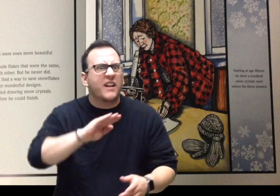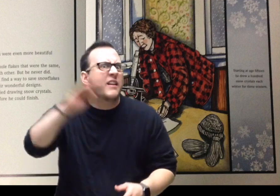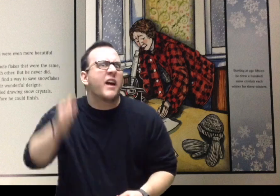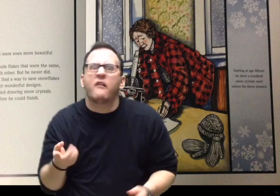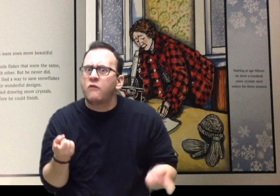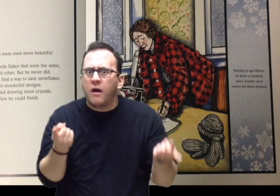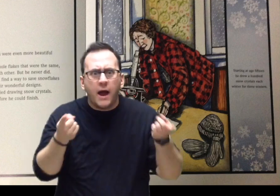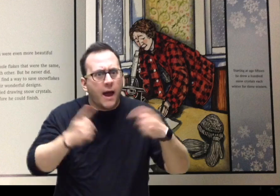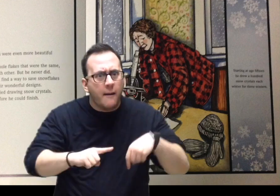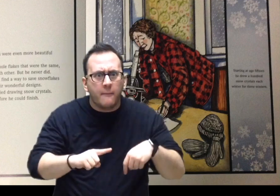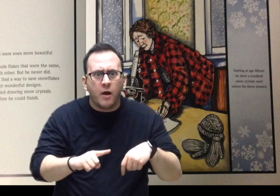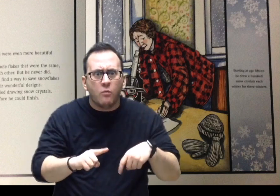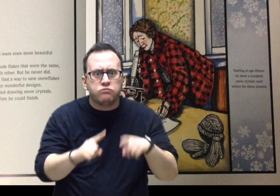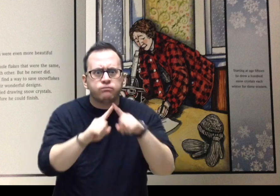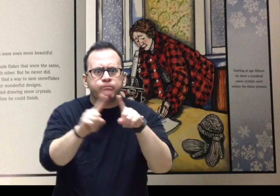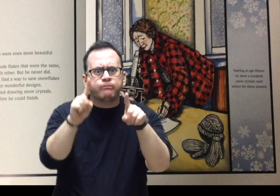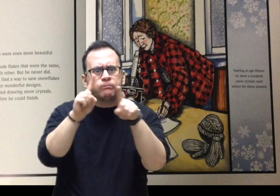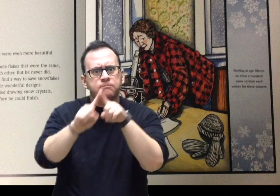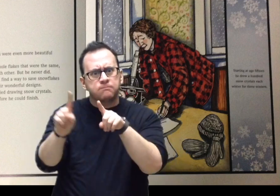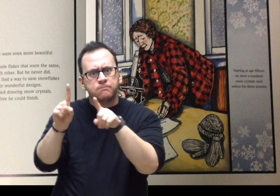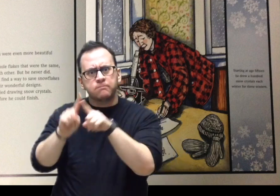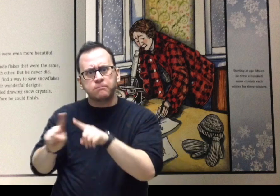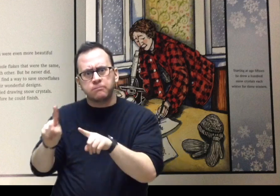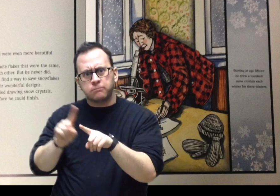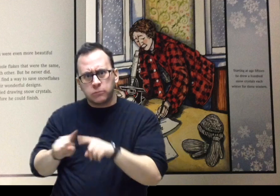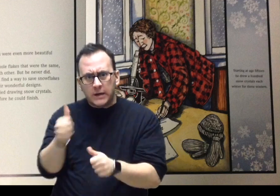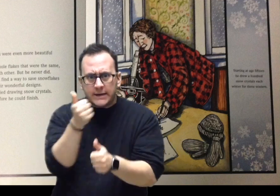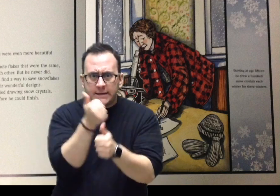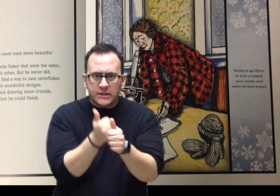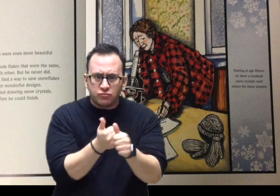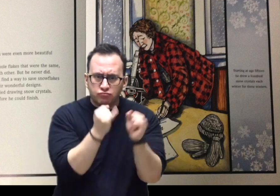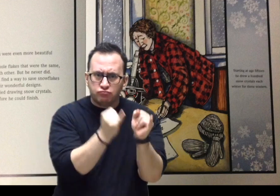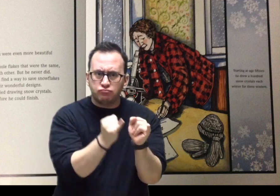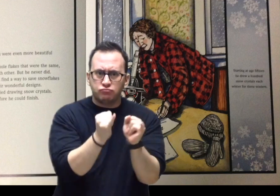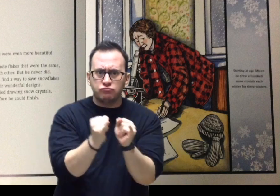For three winters he tried drawing snow crystals. They always melted before he could finish.